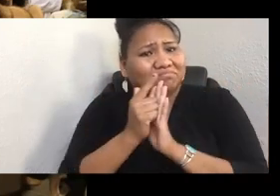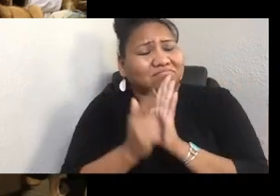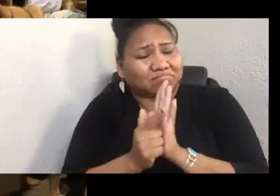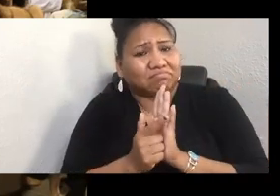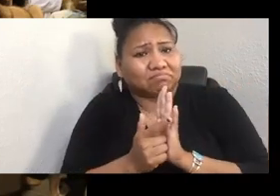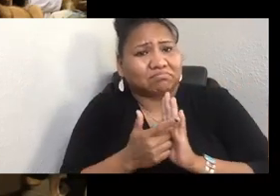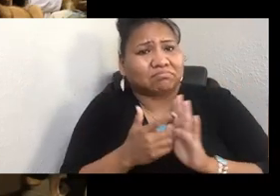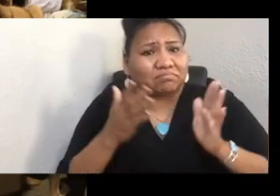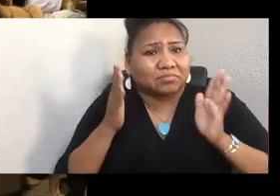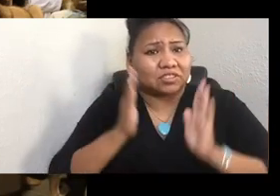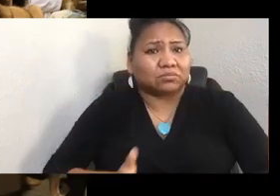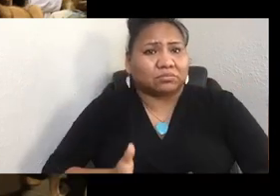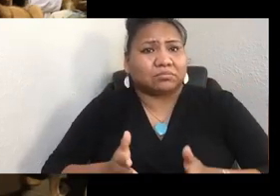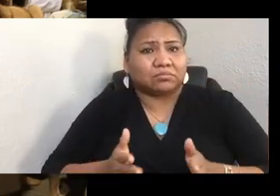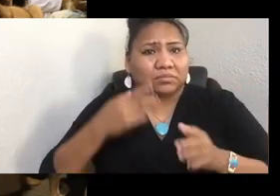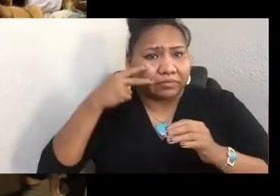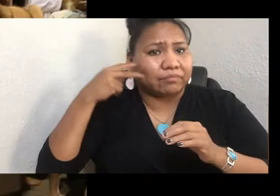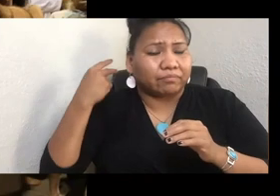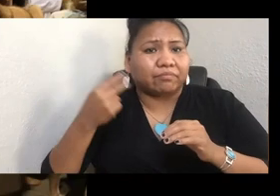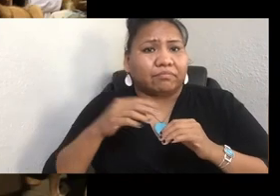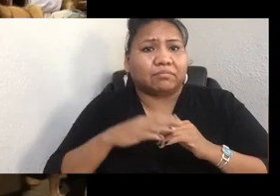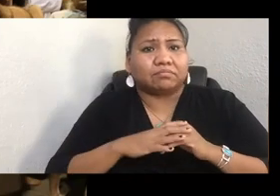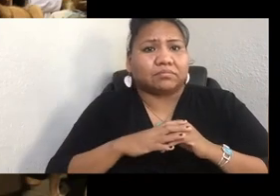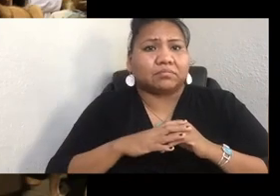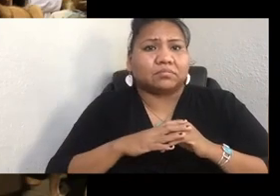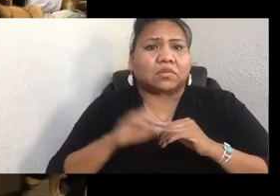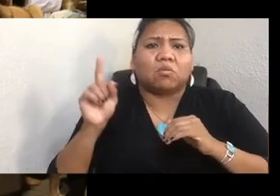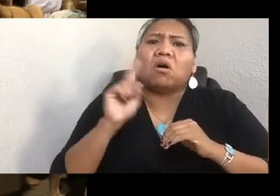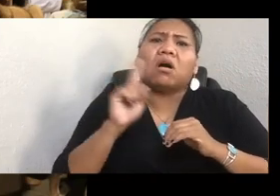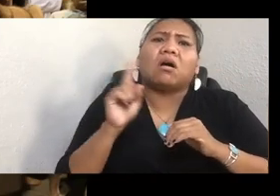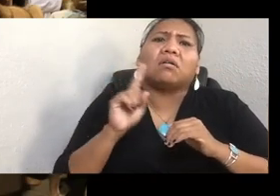where our children have the opportunity to know things like this.